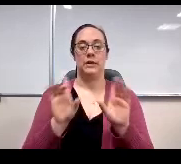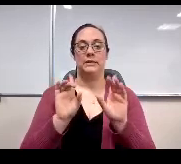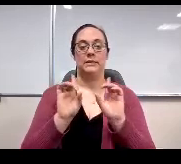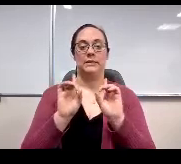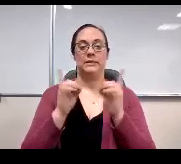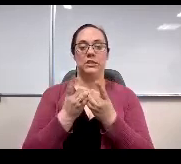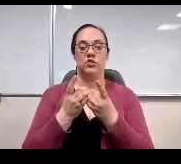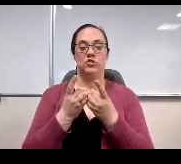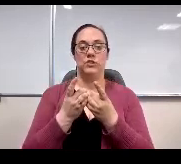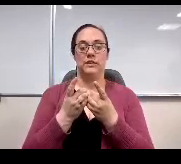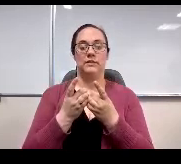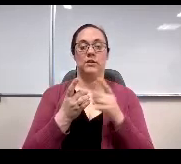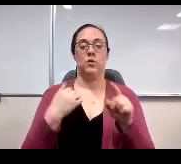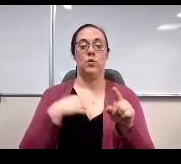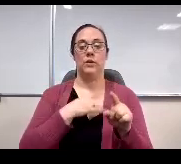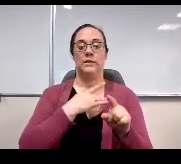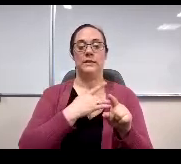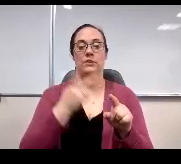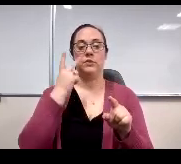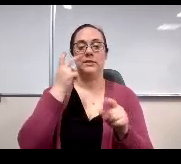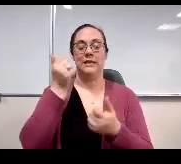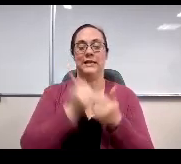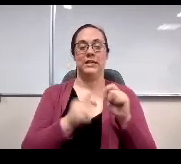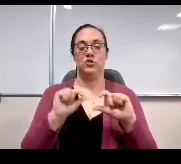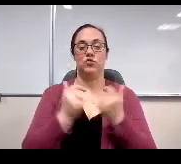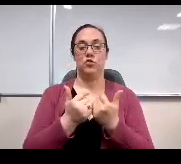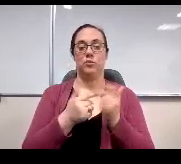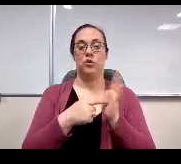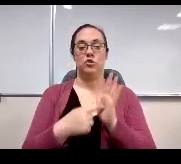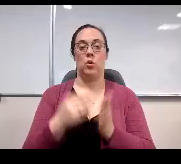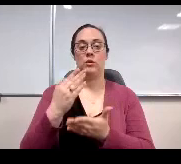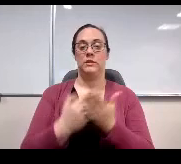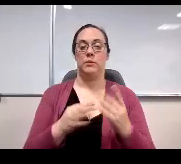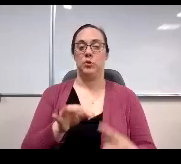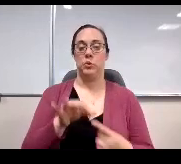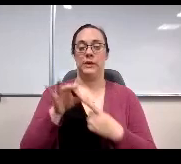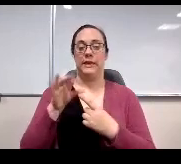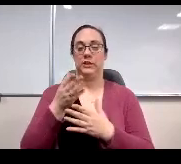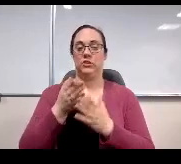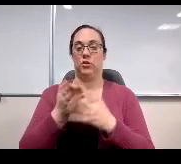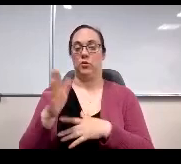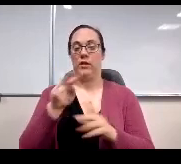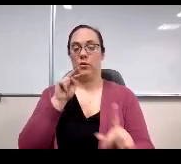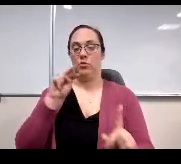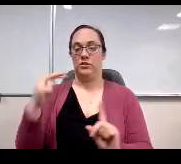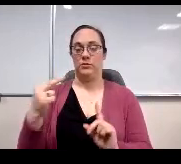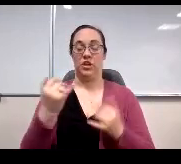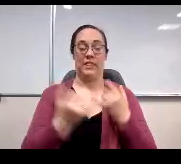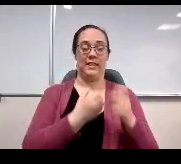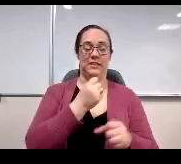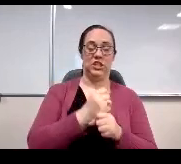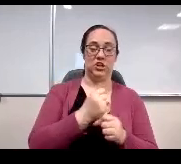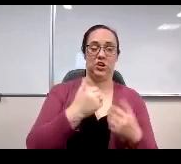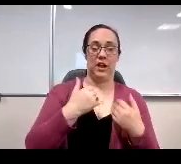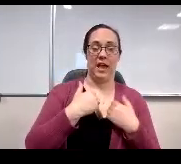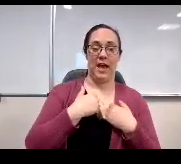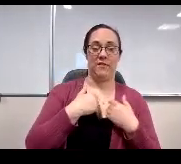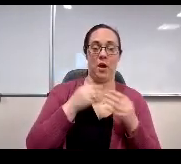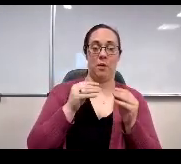we have historically seen each respondent group expressed some uniqueness through their perceptions. This year, there appears to be a closer alignment and more positive